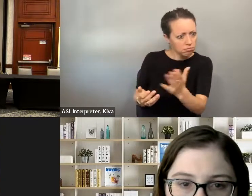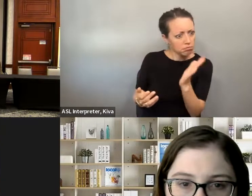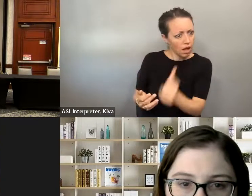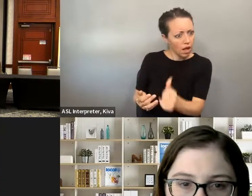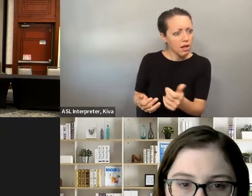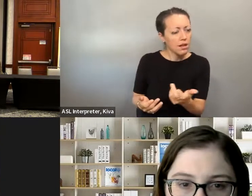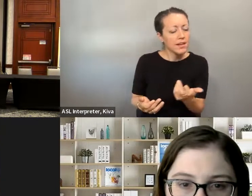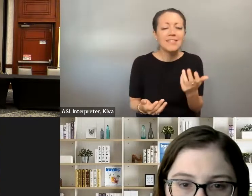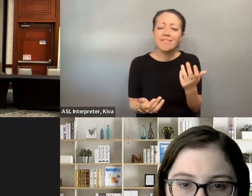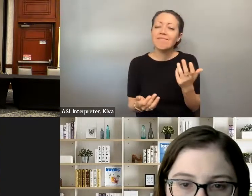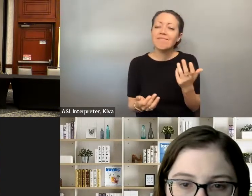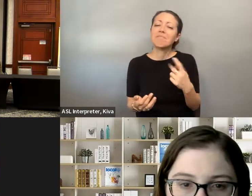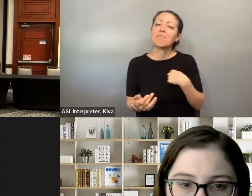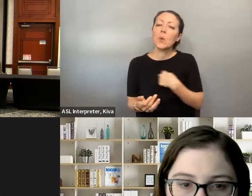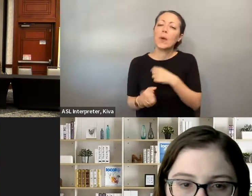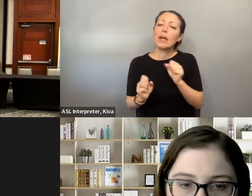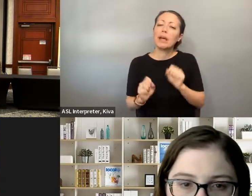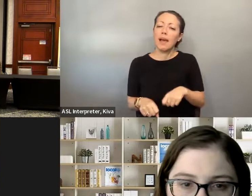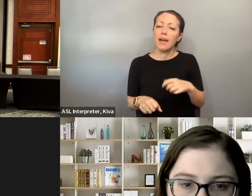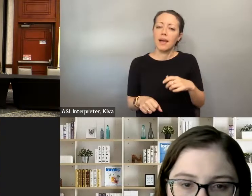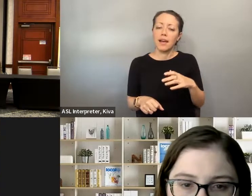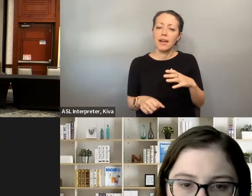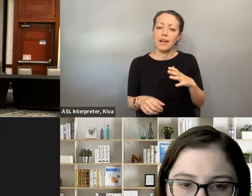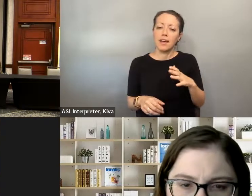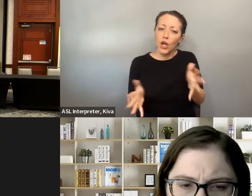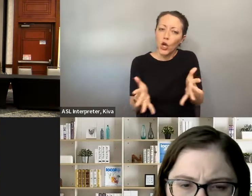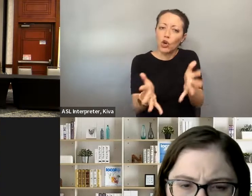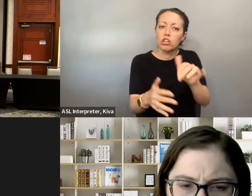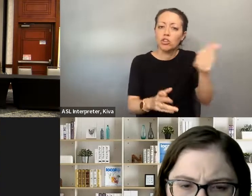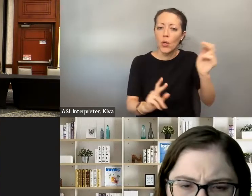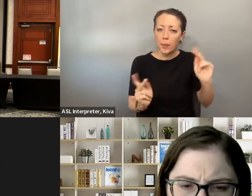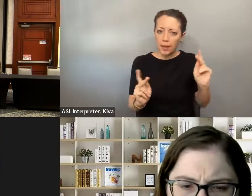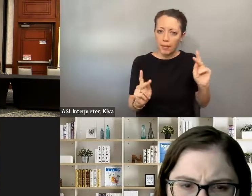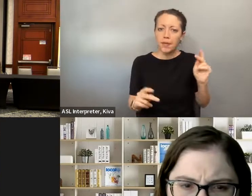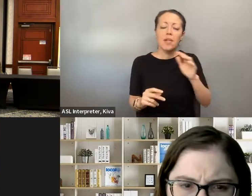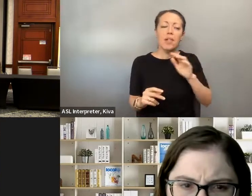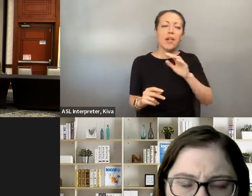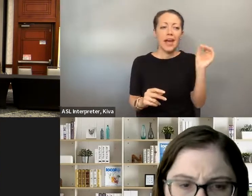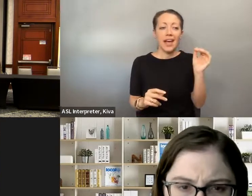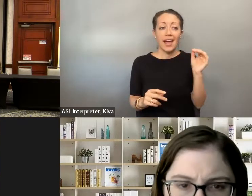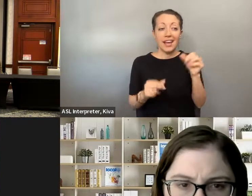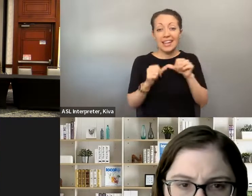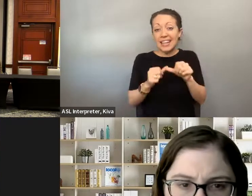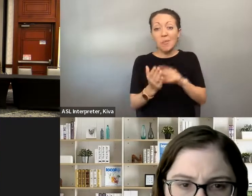that we are teaching others to ask people for what they might , you know, hey, do you need any assistance and because we tend to be in that boat ourselves.